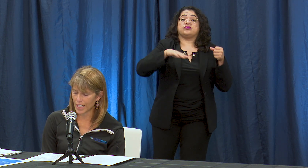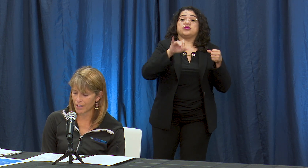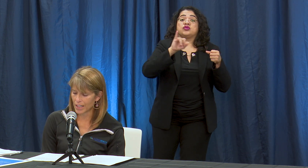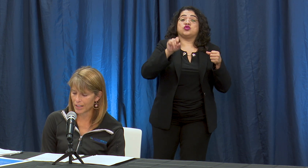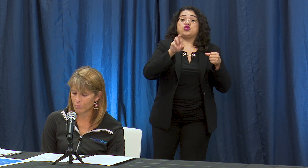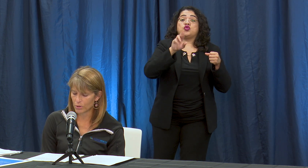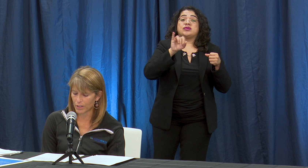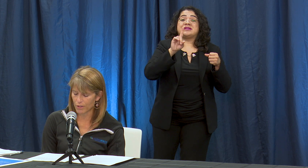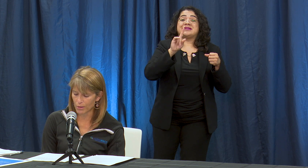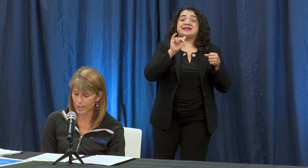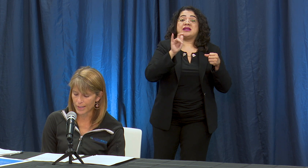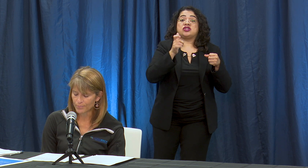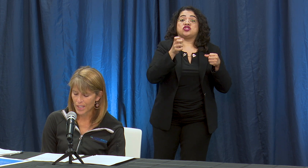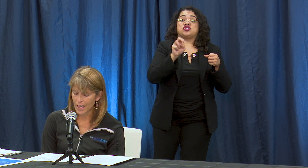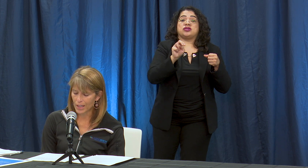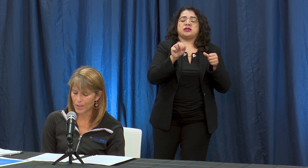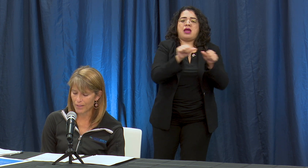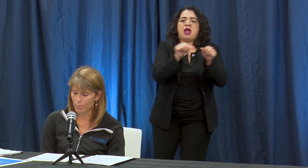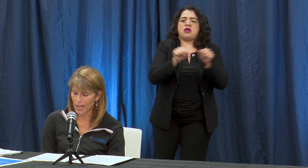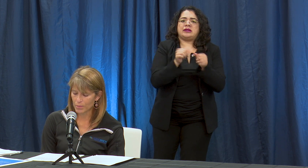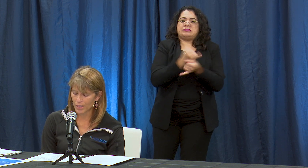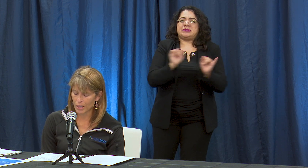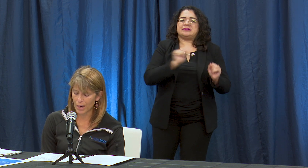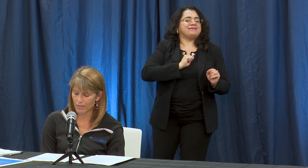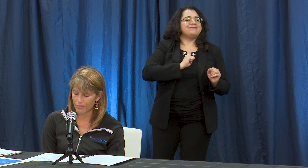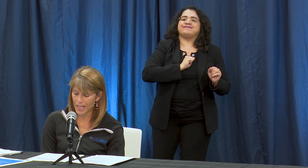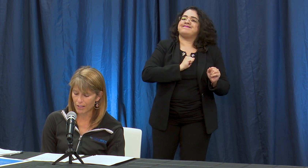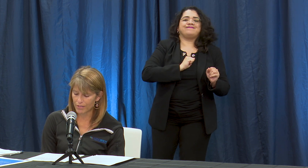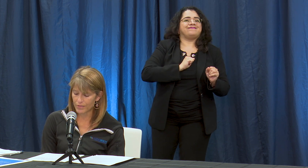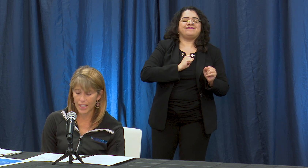County moving forward. There are about now 50